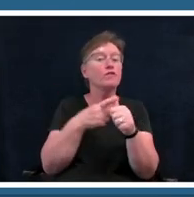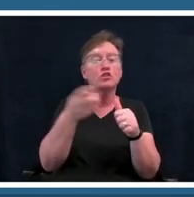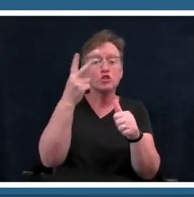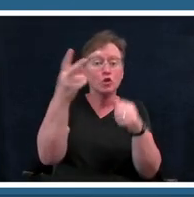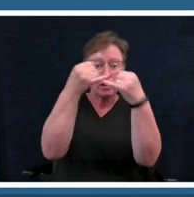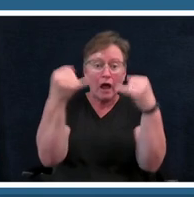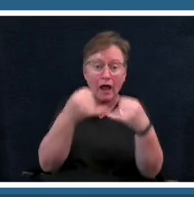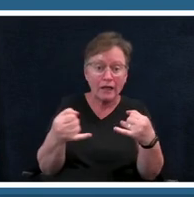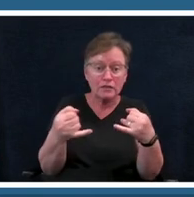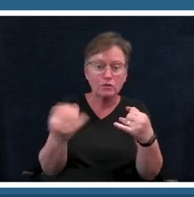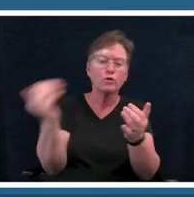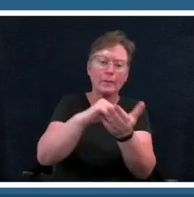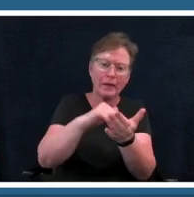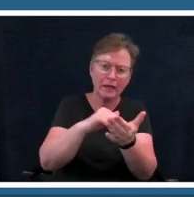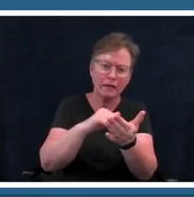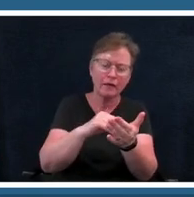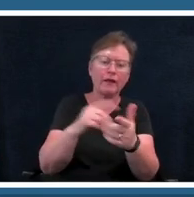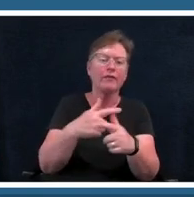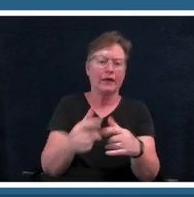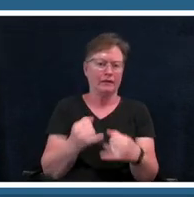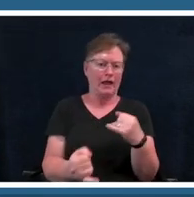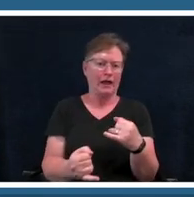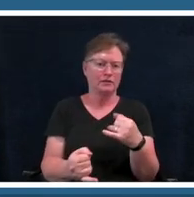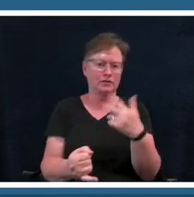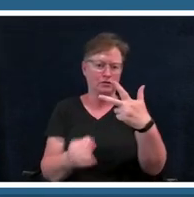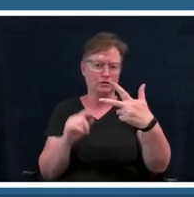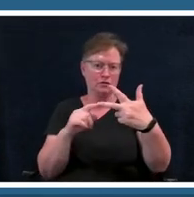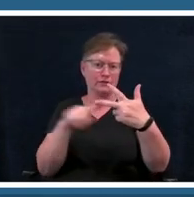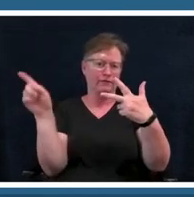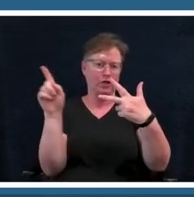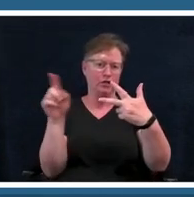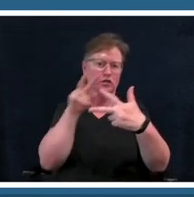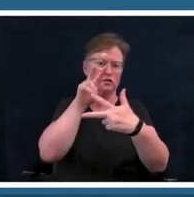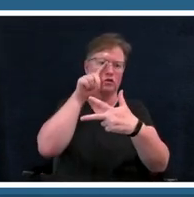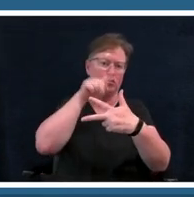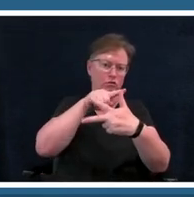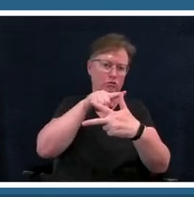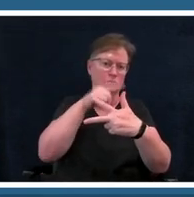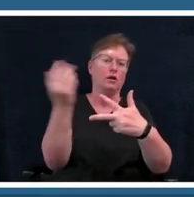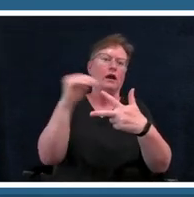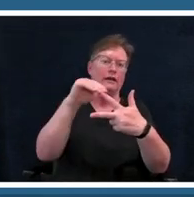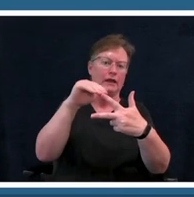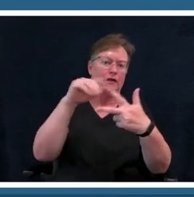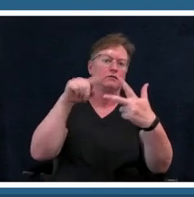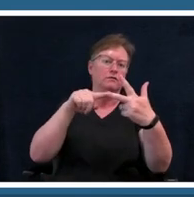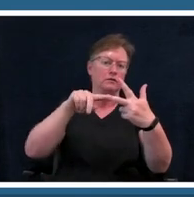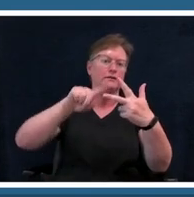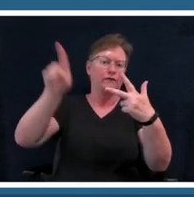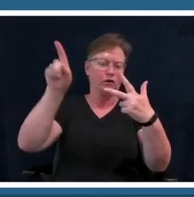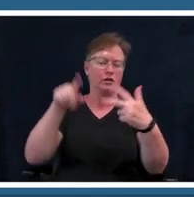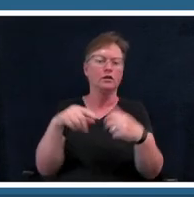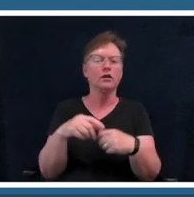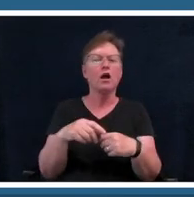with that last line and she did that twice so it's almost like taking the